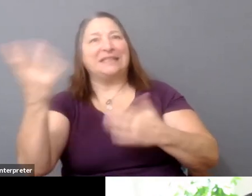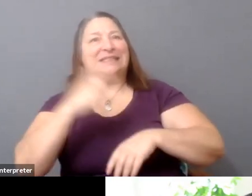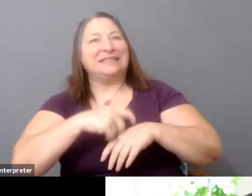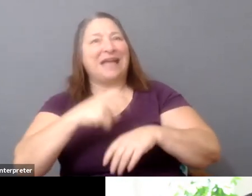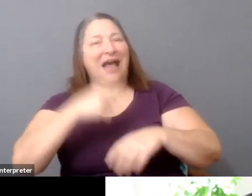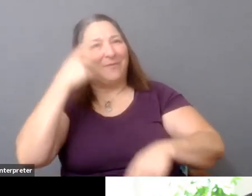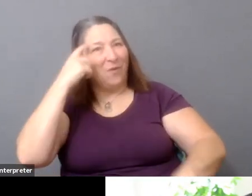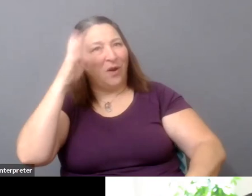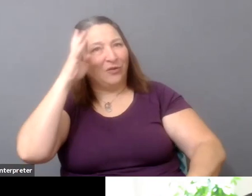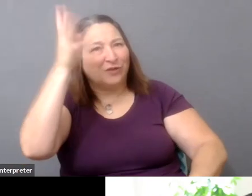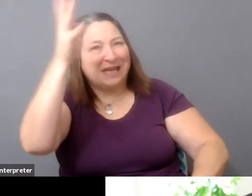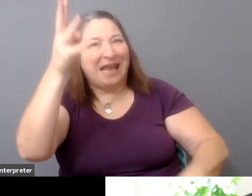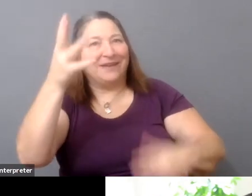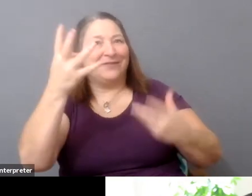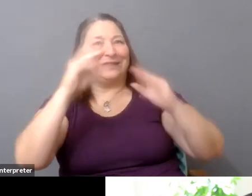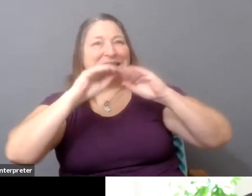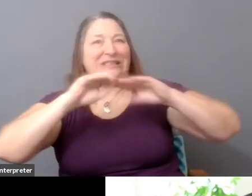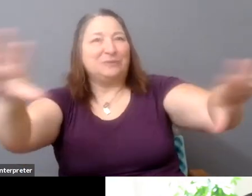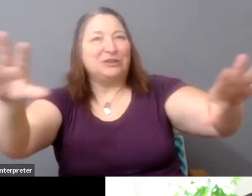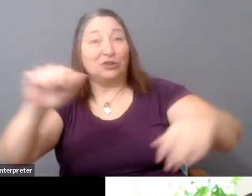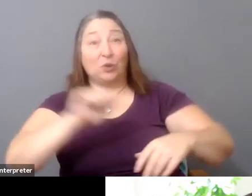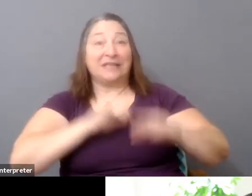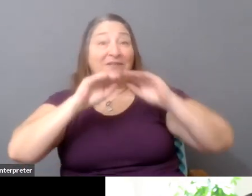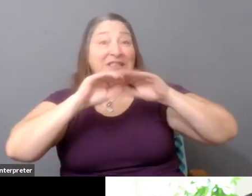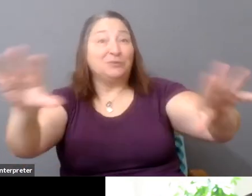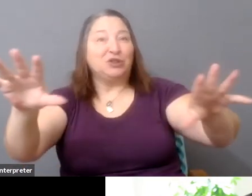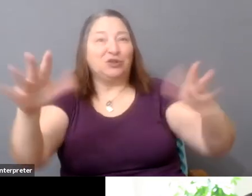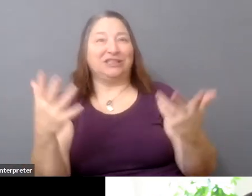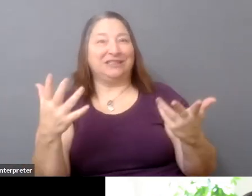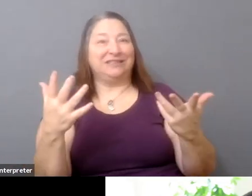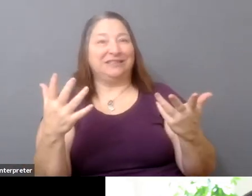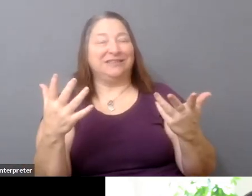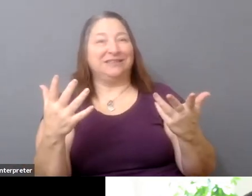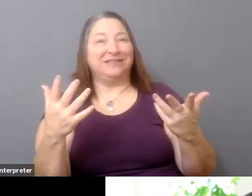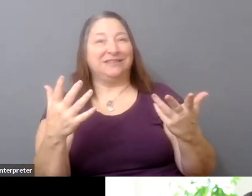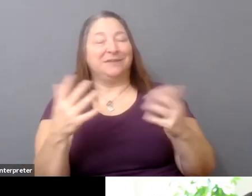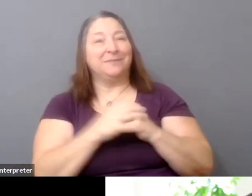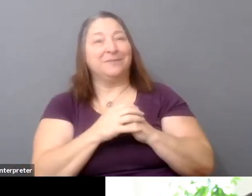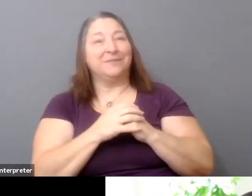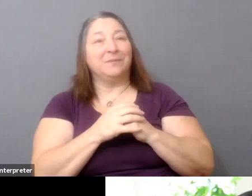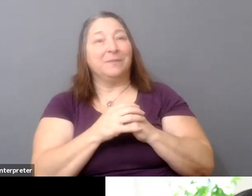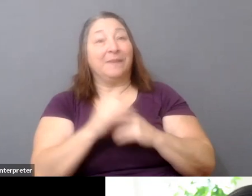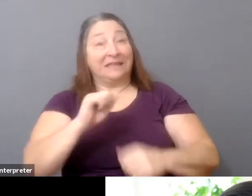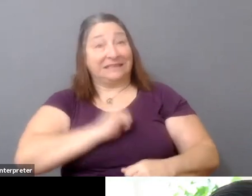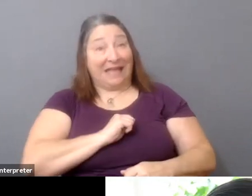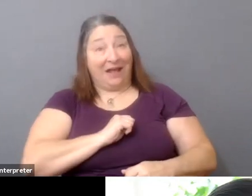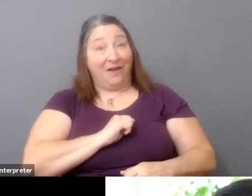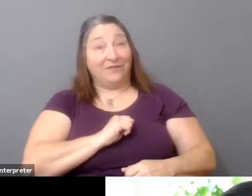And, you know, self-distribution, first of all, requires access to networks.